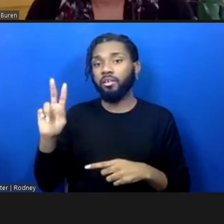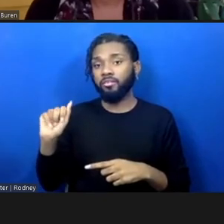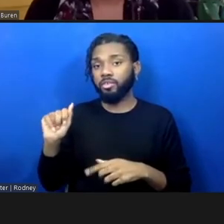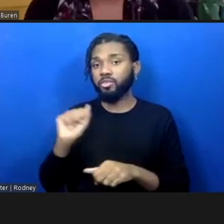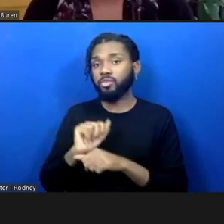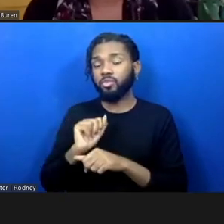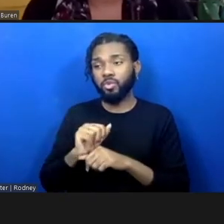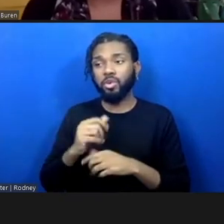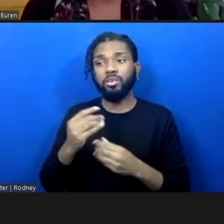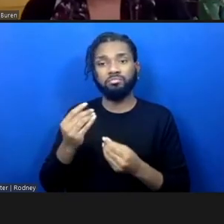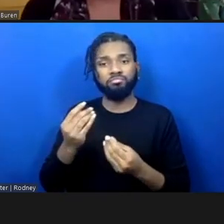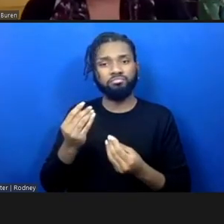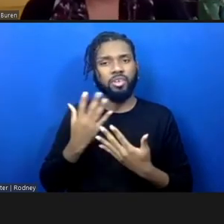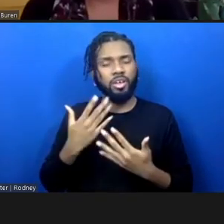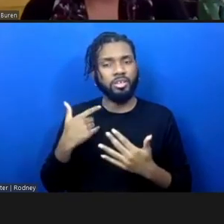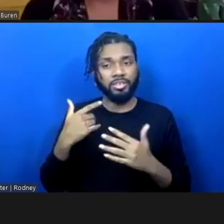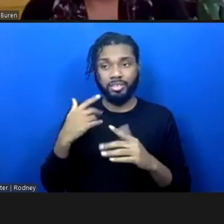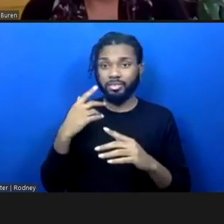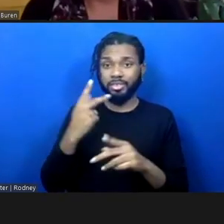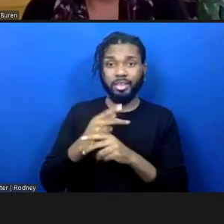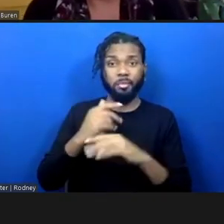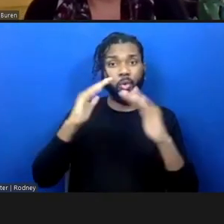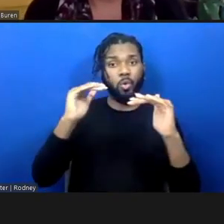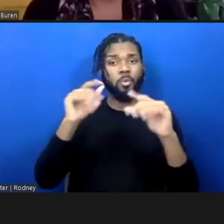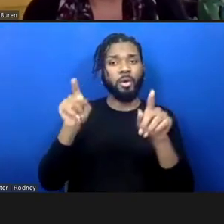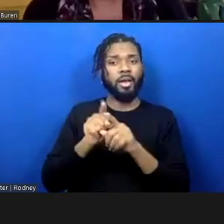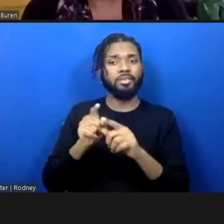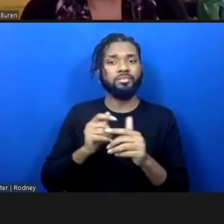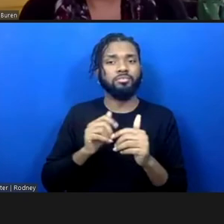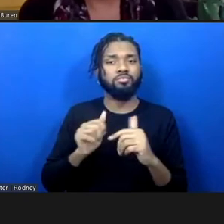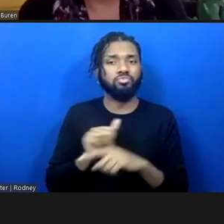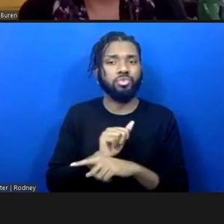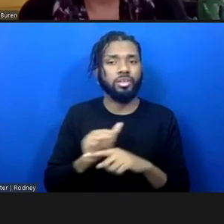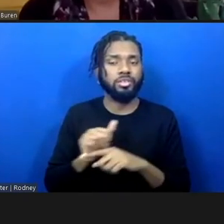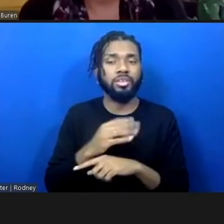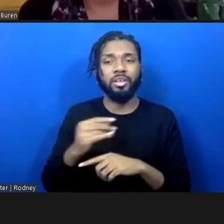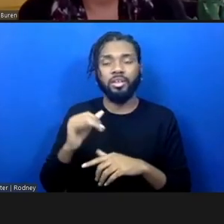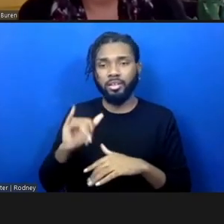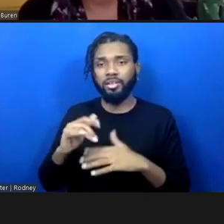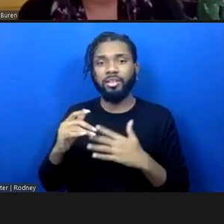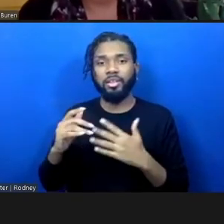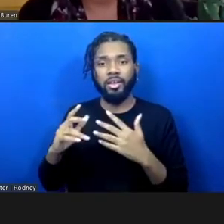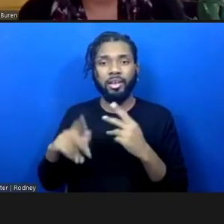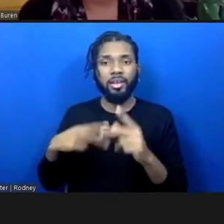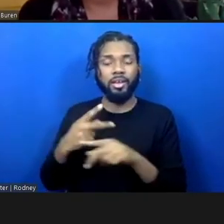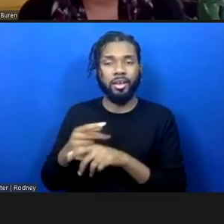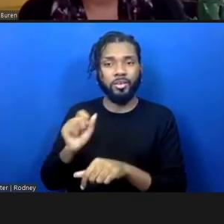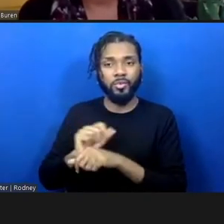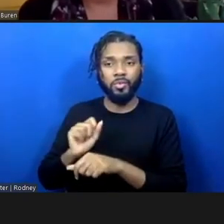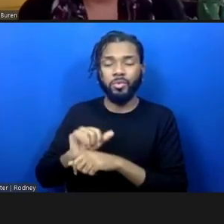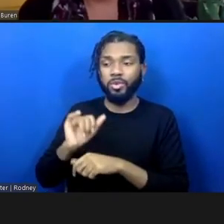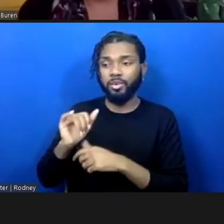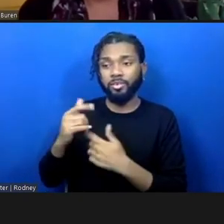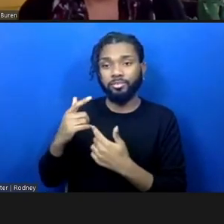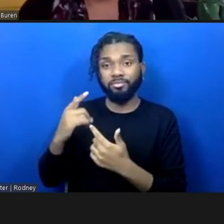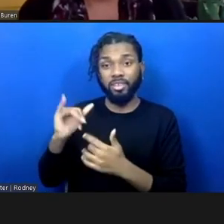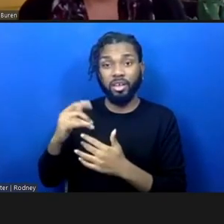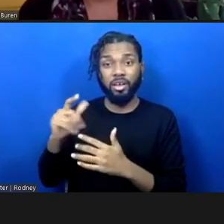practice and that kind of optimism that comes from communities who've been at this and abolitionists who have been at this for a really long time, the fact